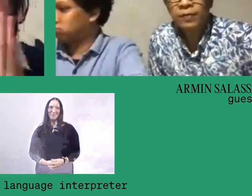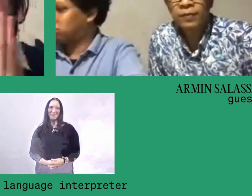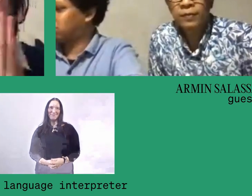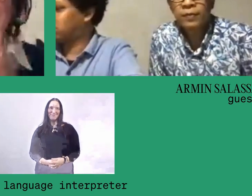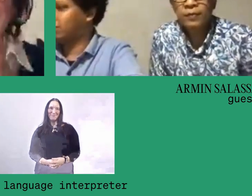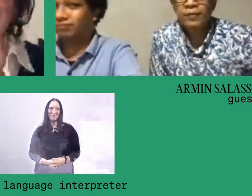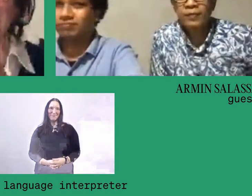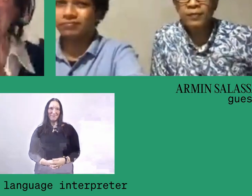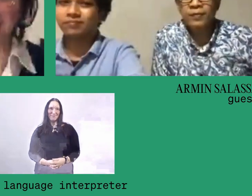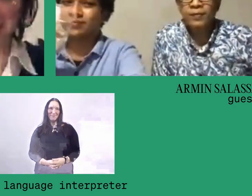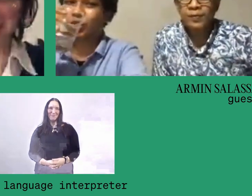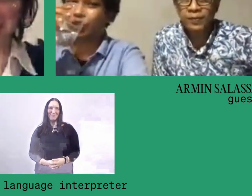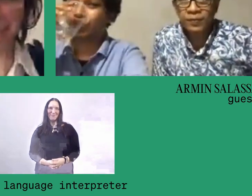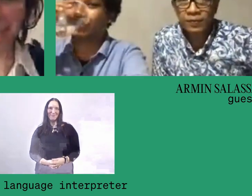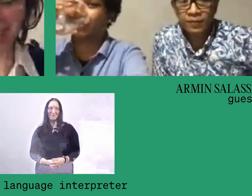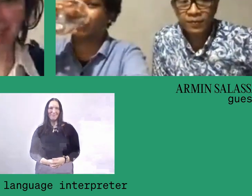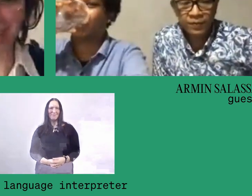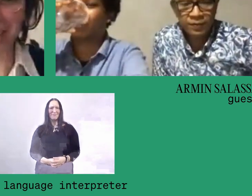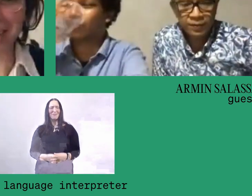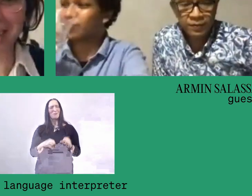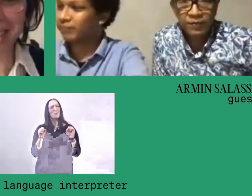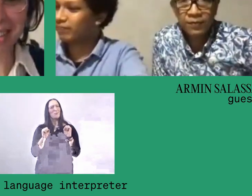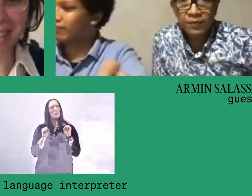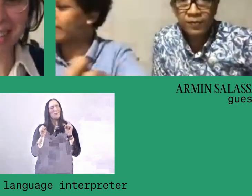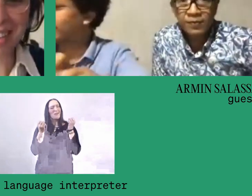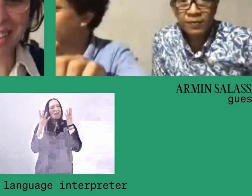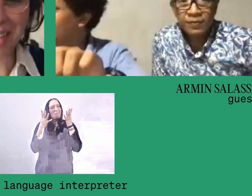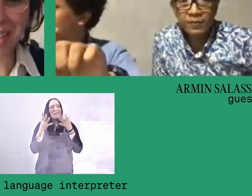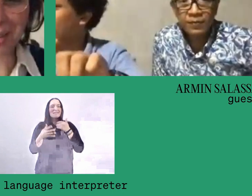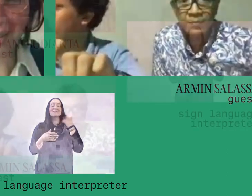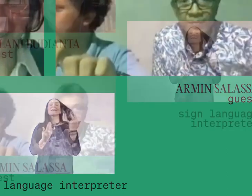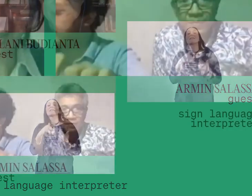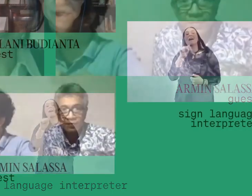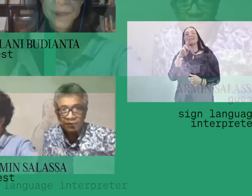Amazing. Thank you so much, Armin and Harry. Thank you.